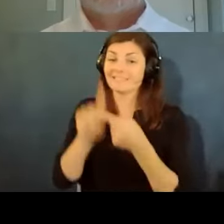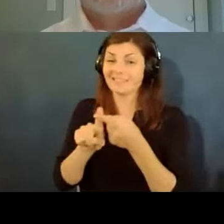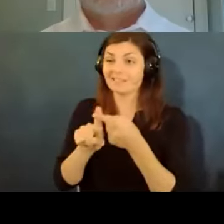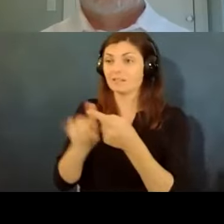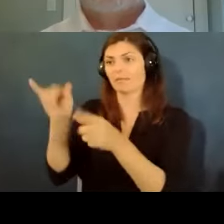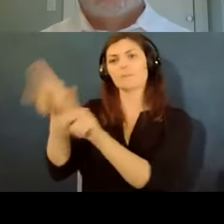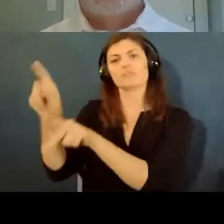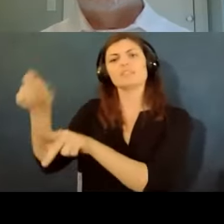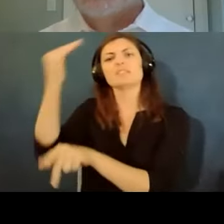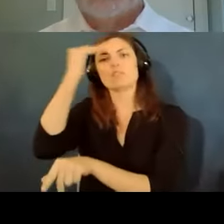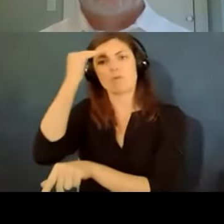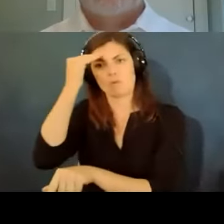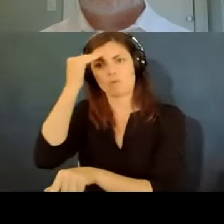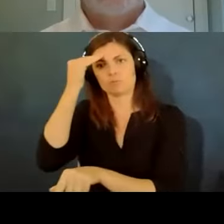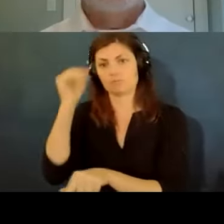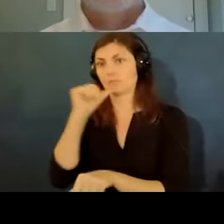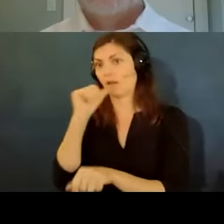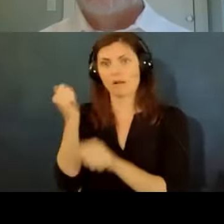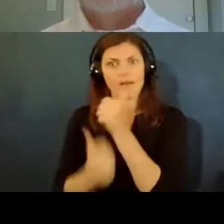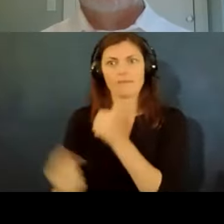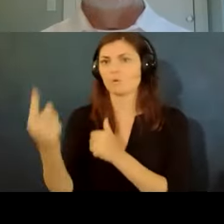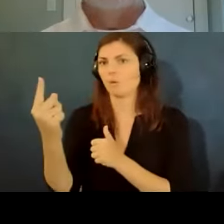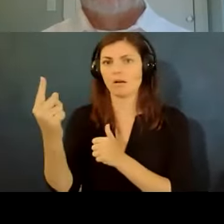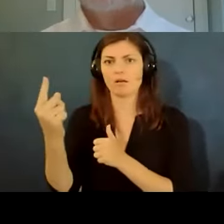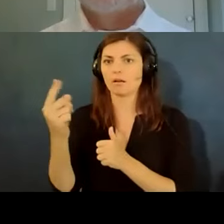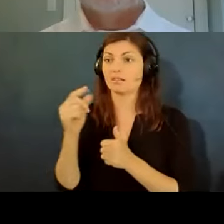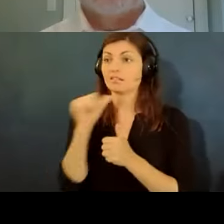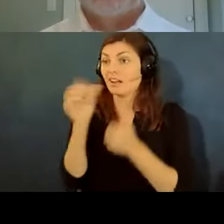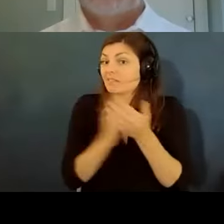um and that's not everybody and it's not even your supervisor necessarily